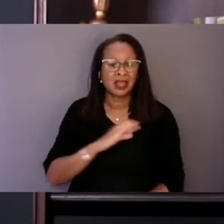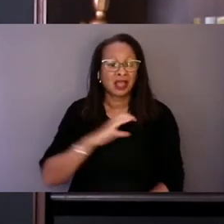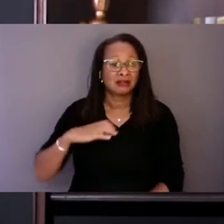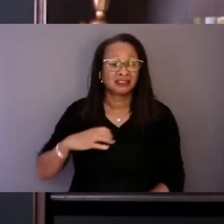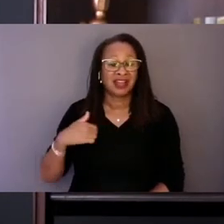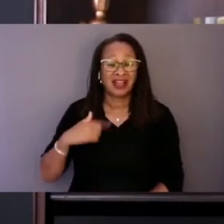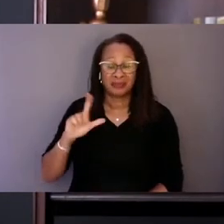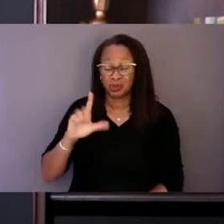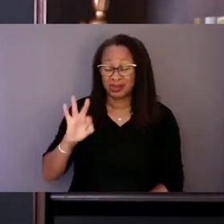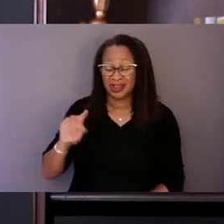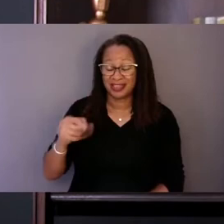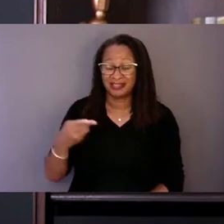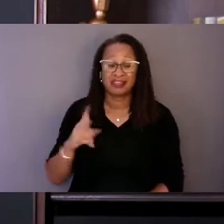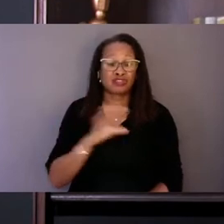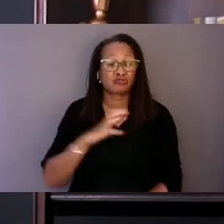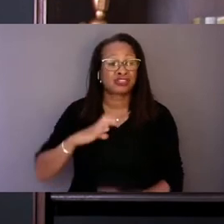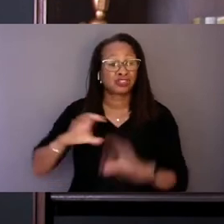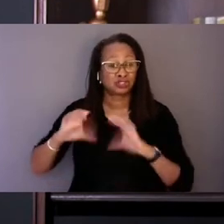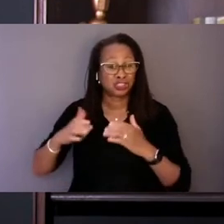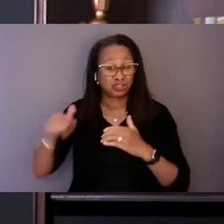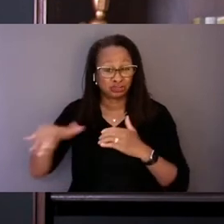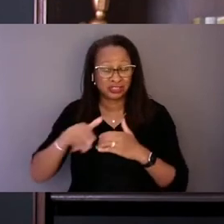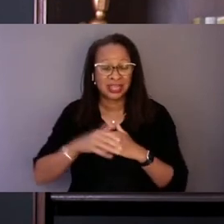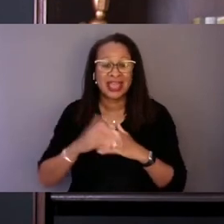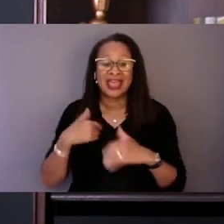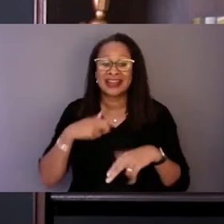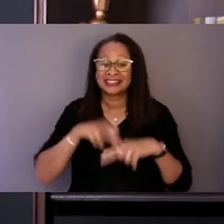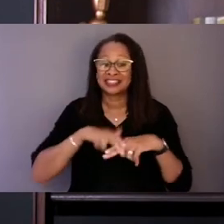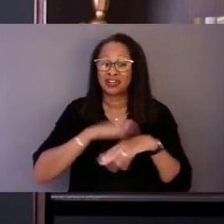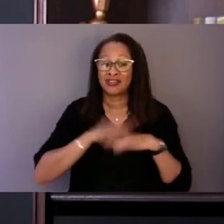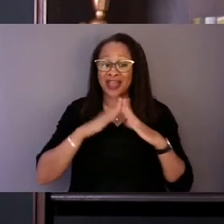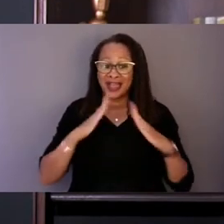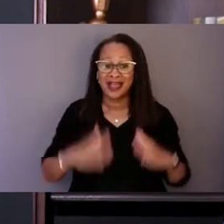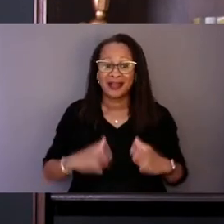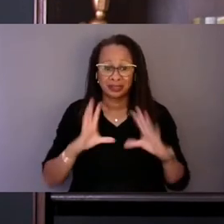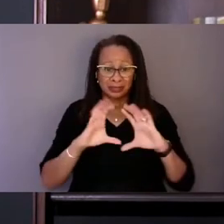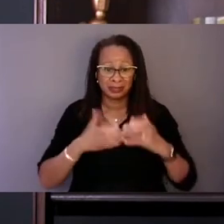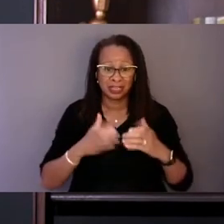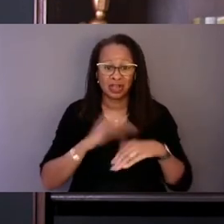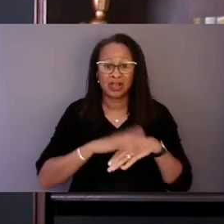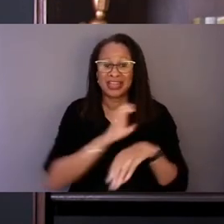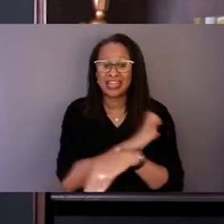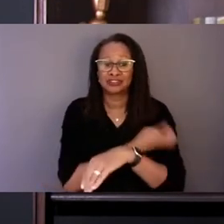as well as sit on the House Committee on Energy and Commerce. Before I begin, I want to give a special thanks